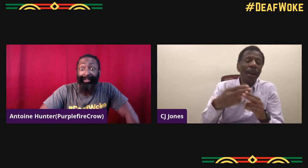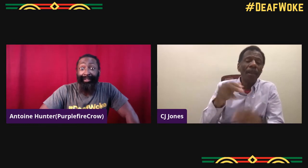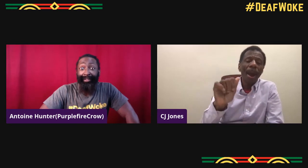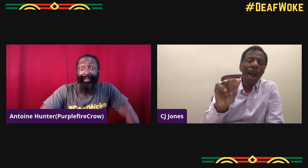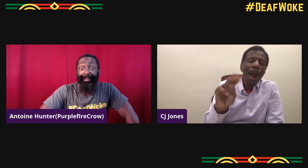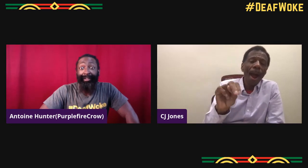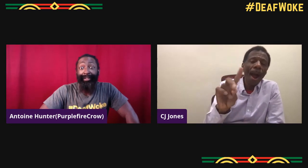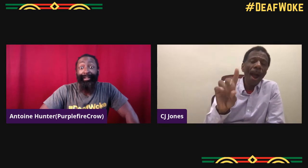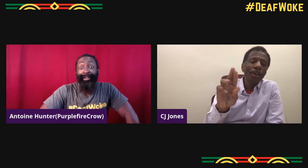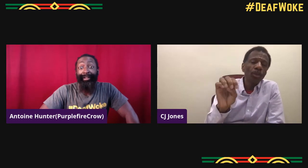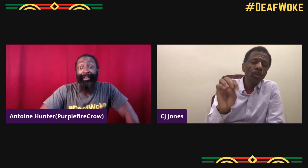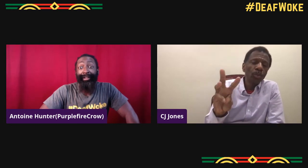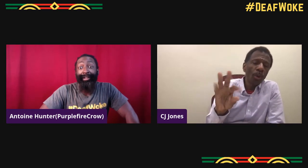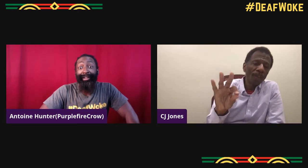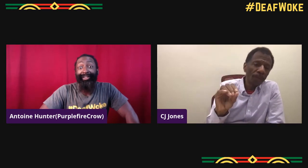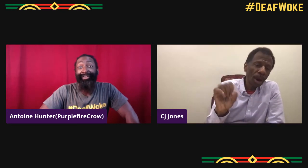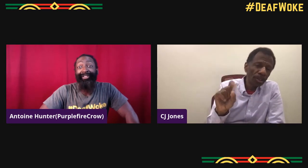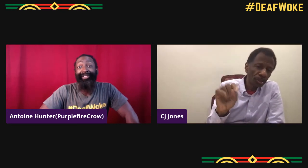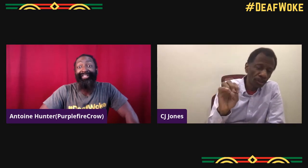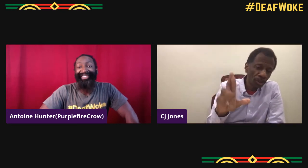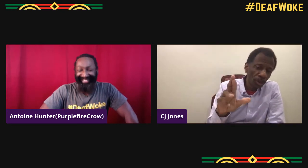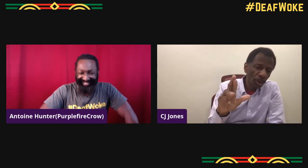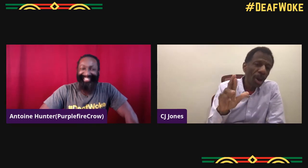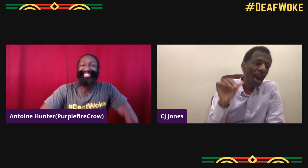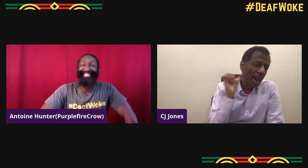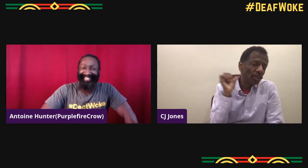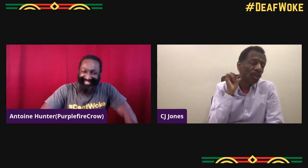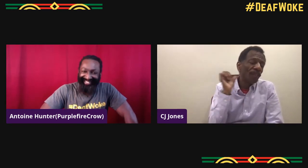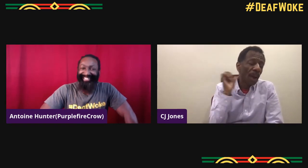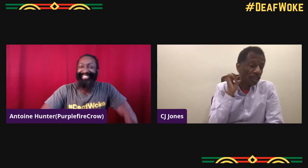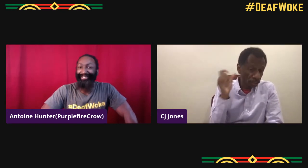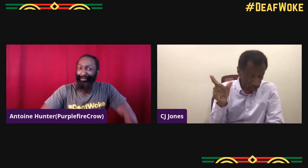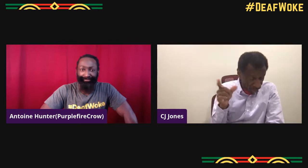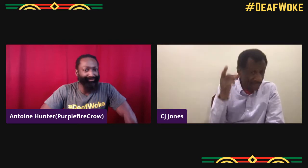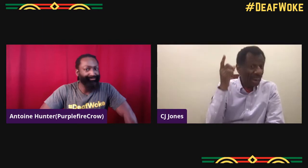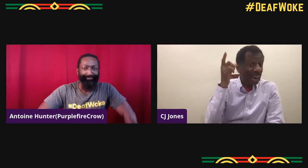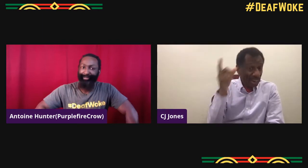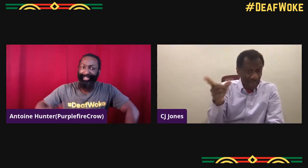So I think 40s they had the first Black deaf student